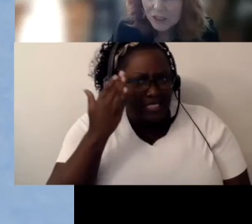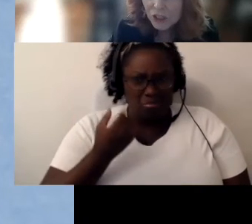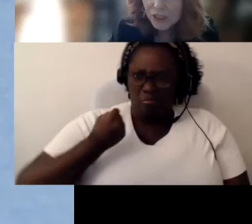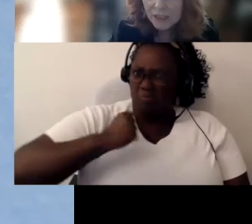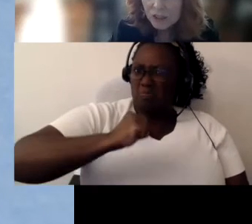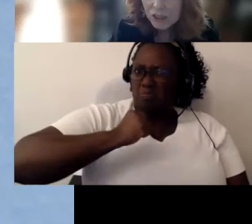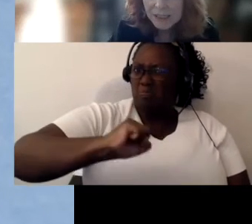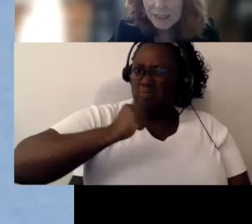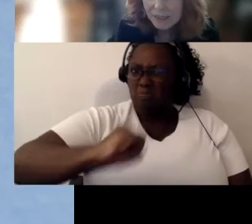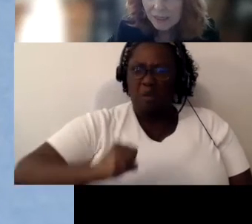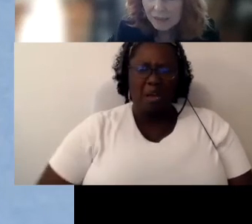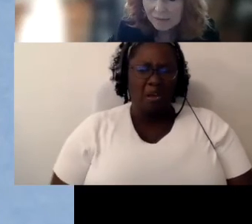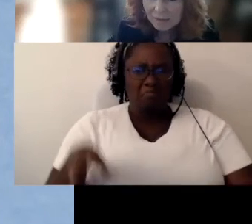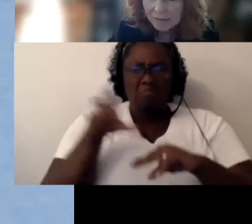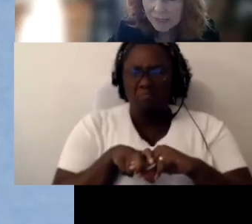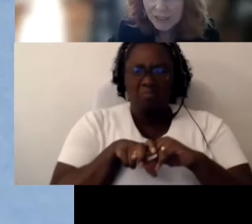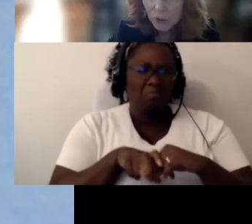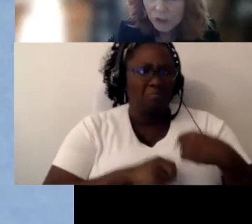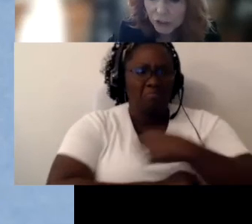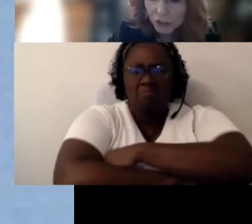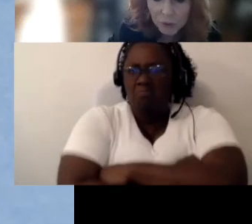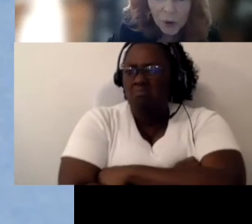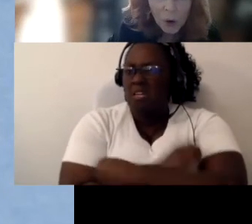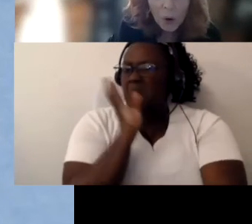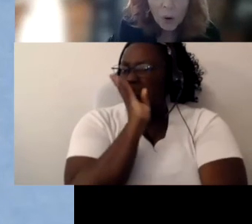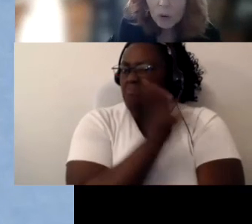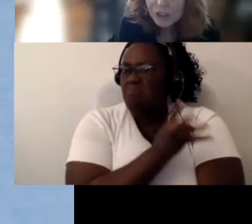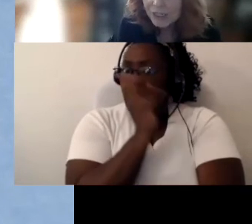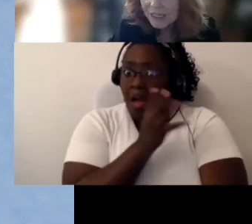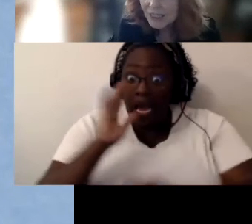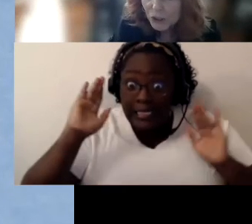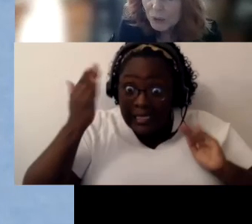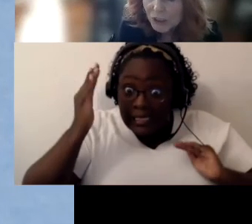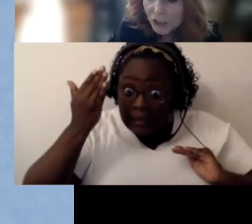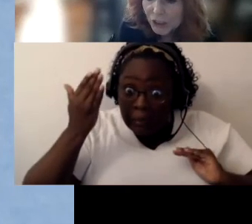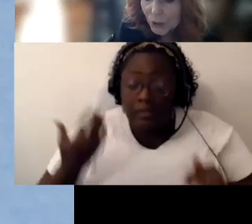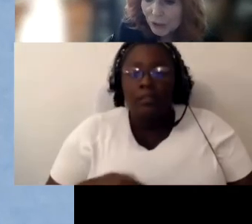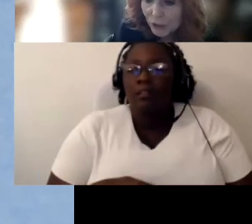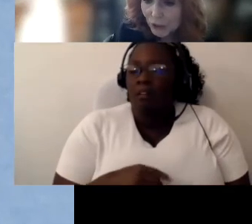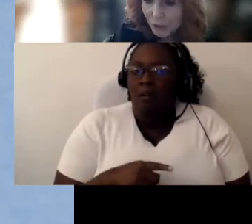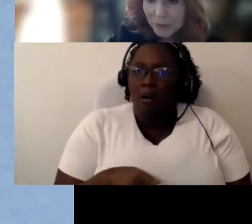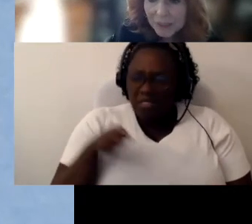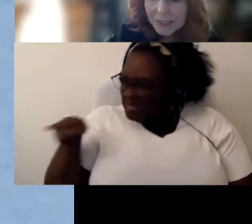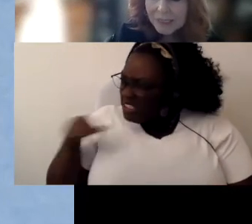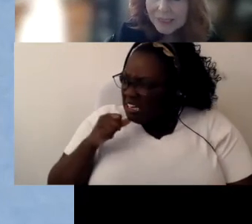she just sits there and ignores you. And she doesn’t do what she is told to do. Now,